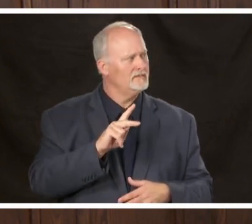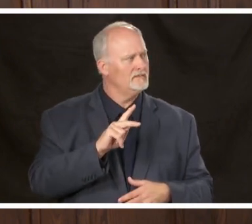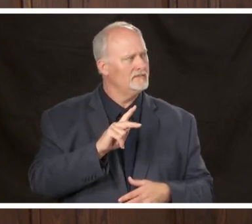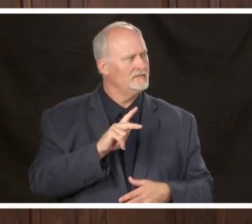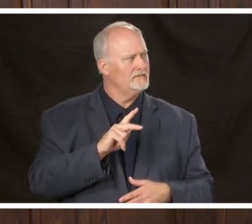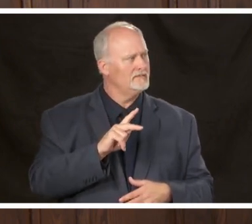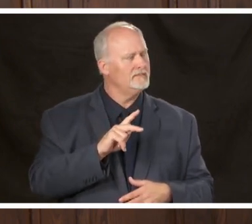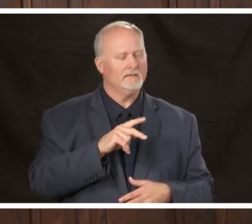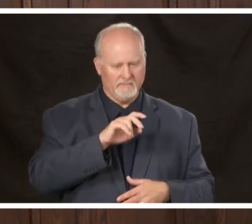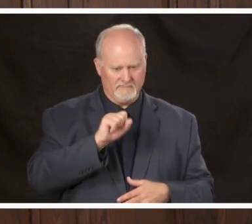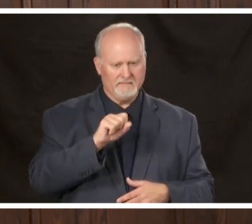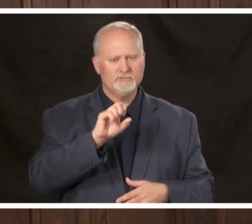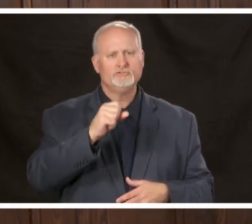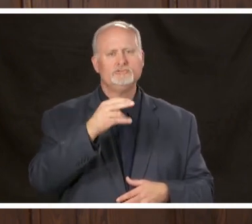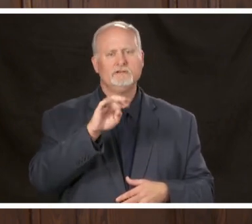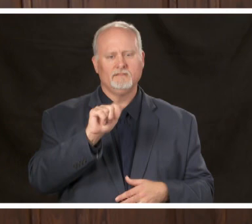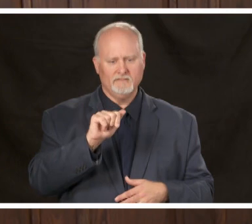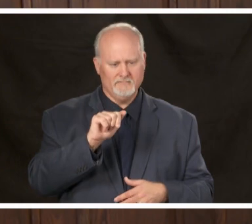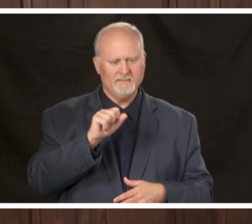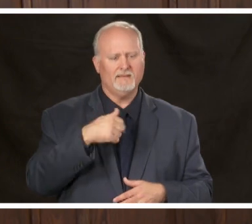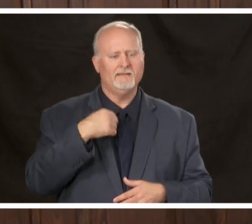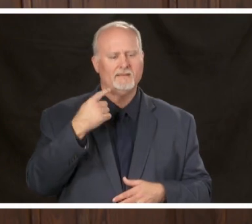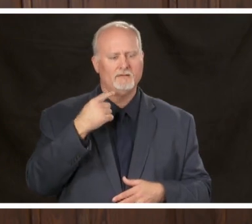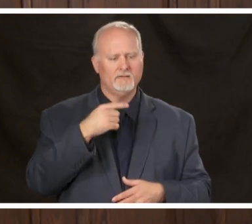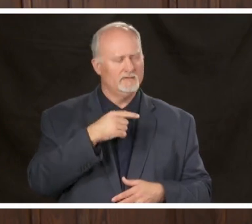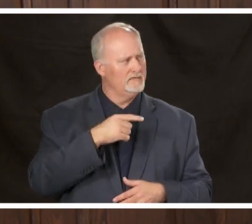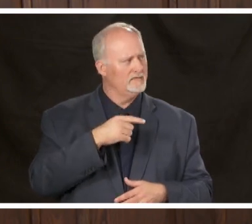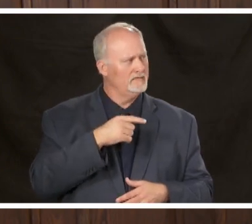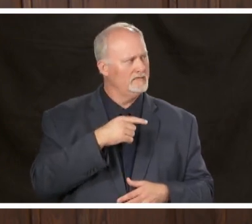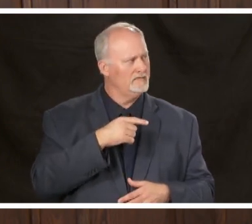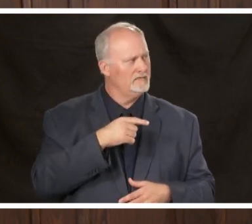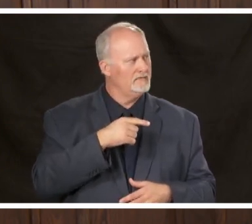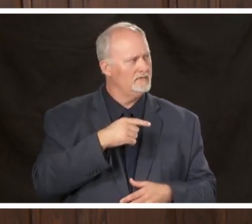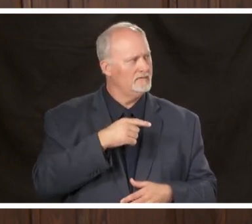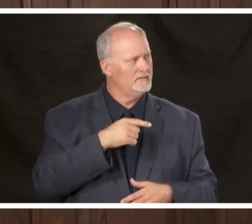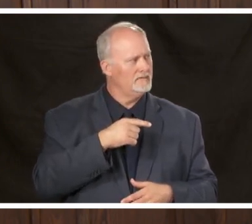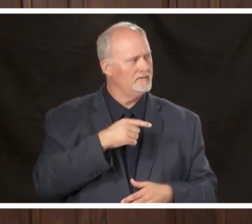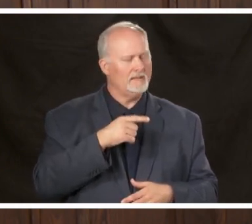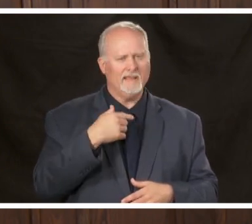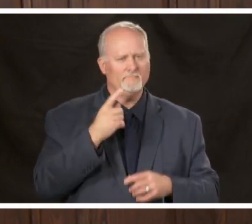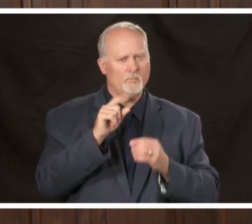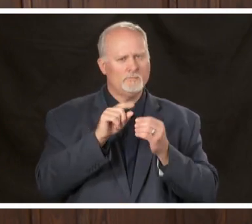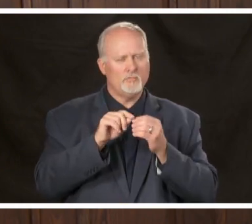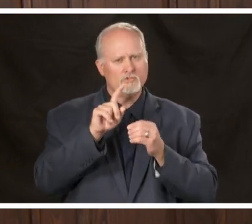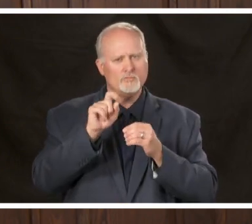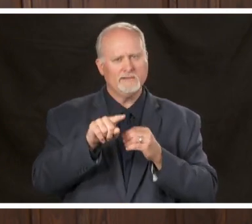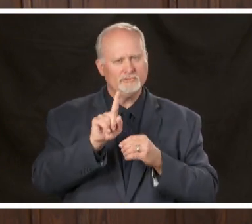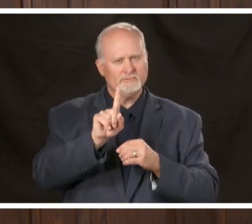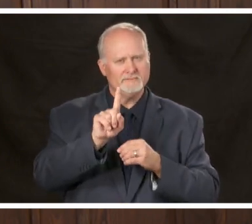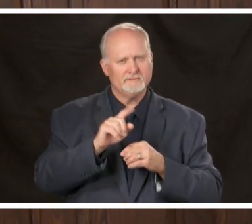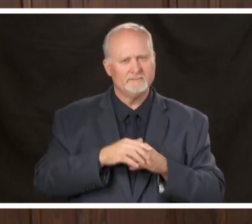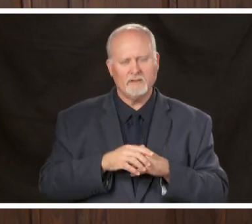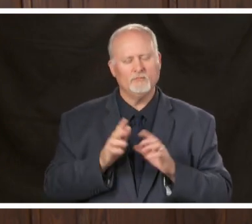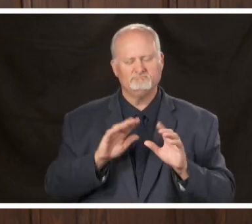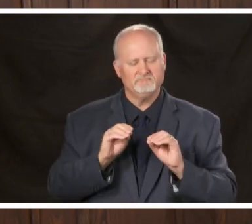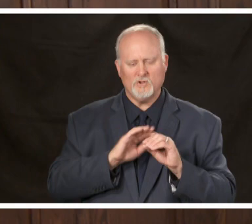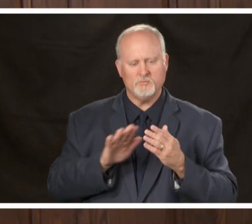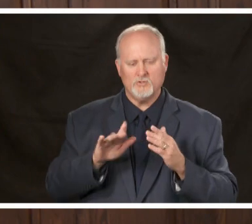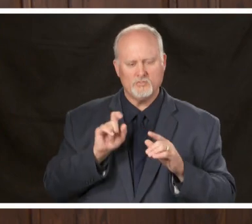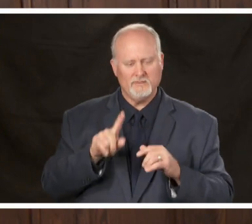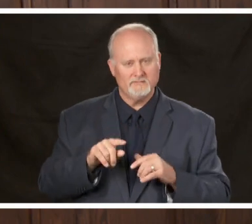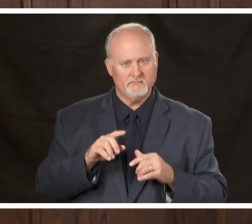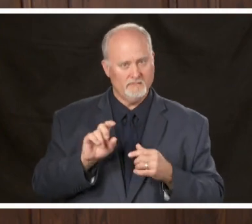look are you okay no more questions for dr. Wilson are there any other questions